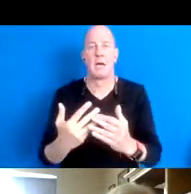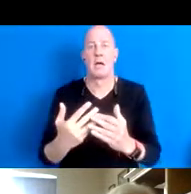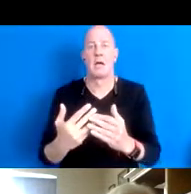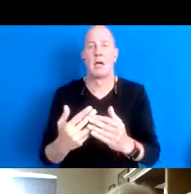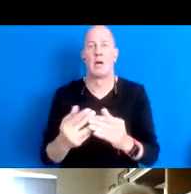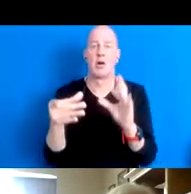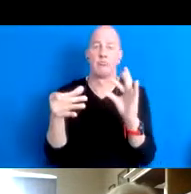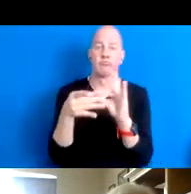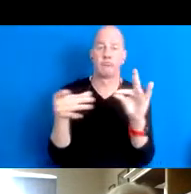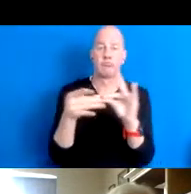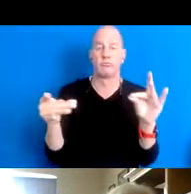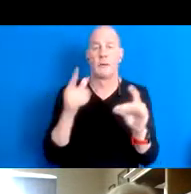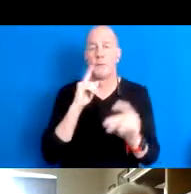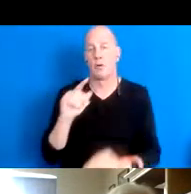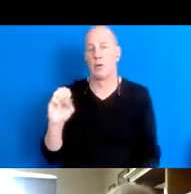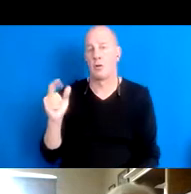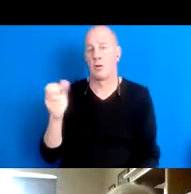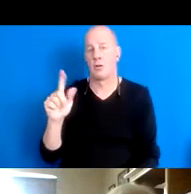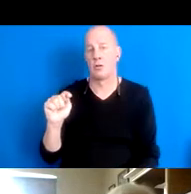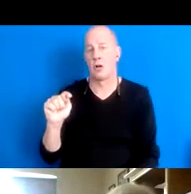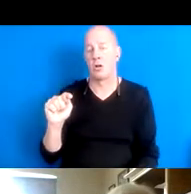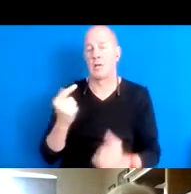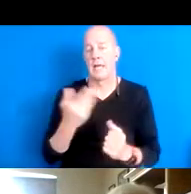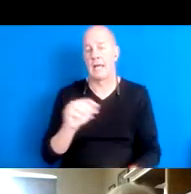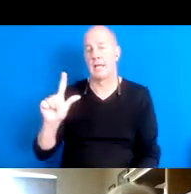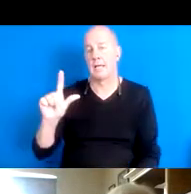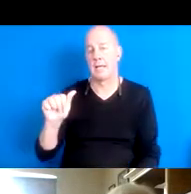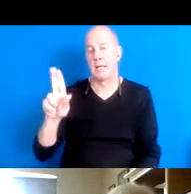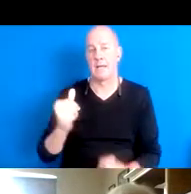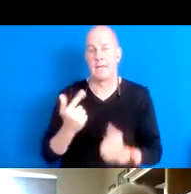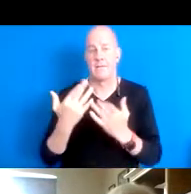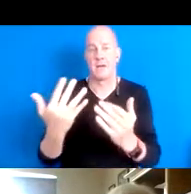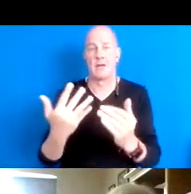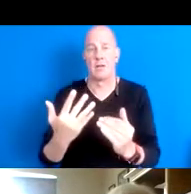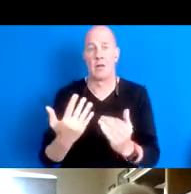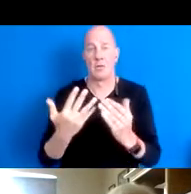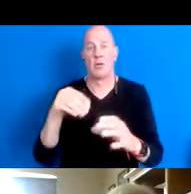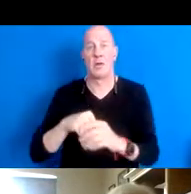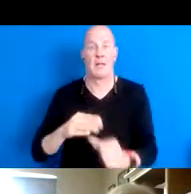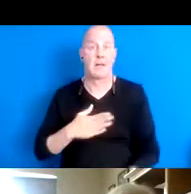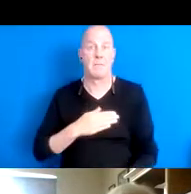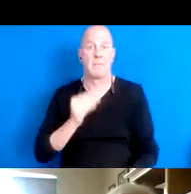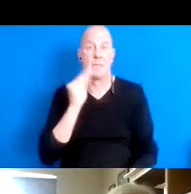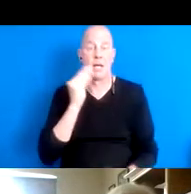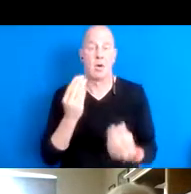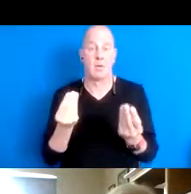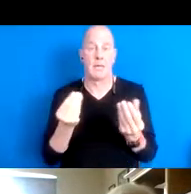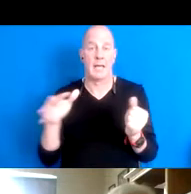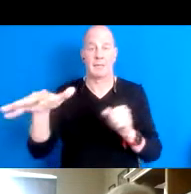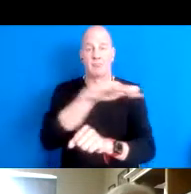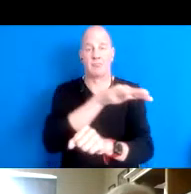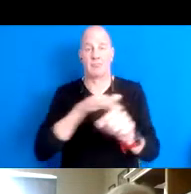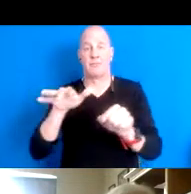the salt fire and for the lava fire that are burning in my home land, and listening to